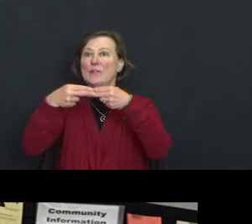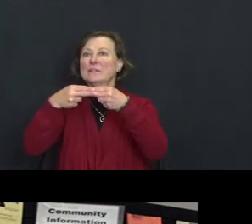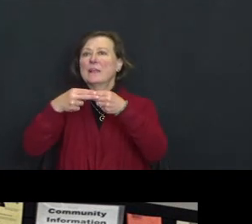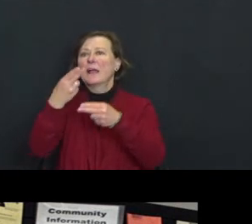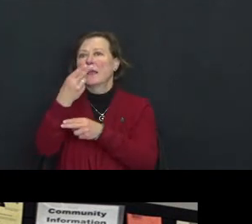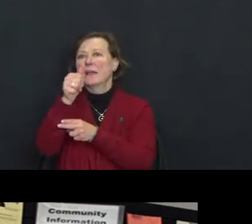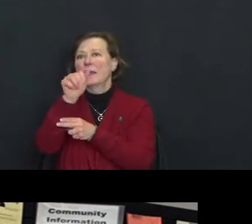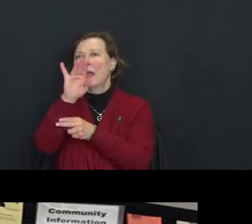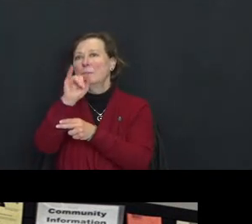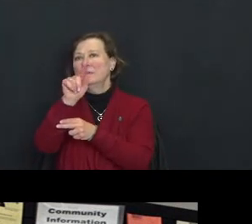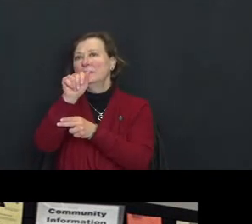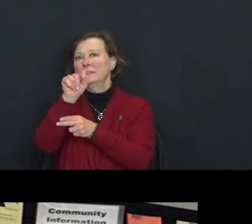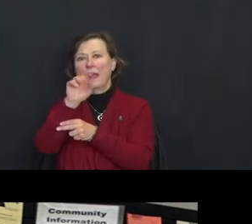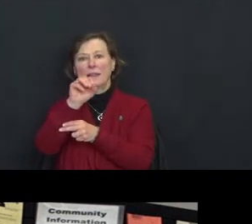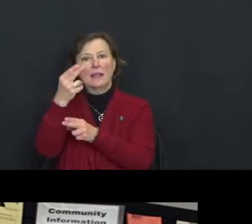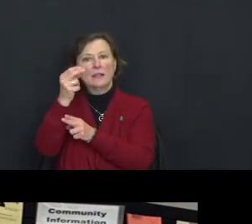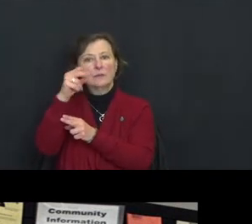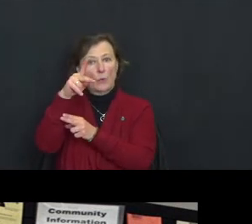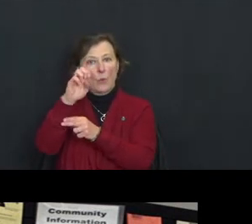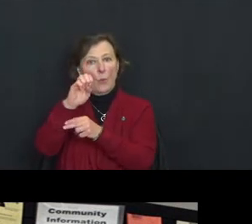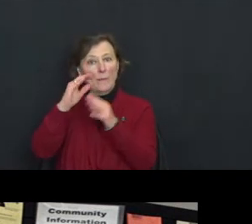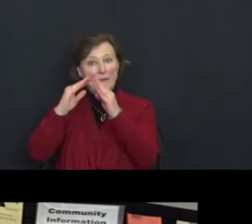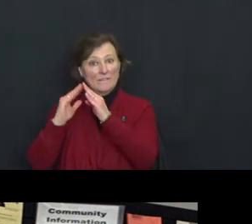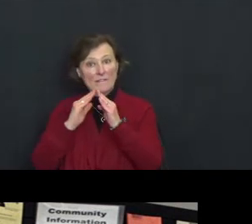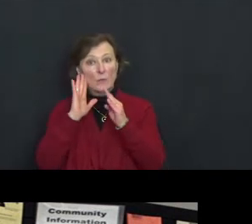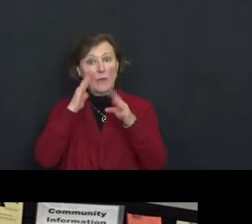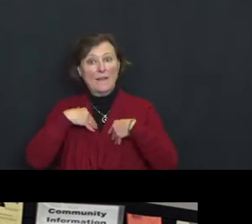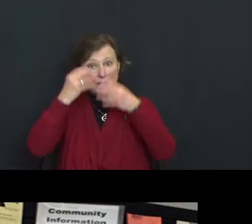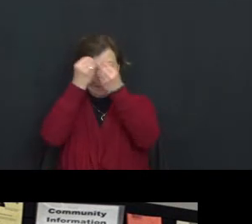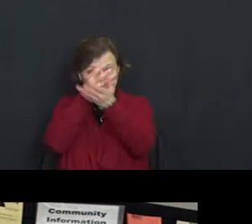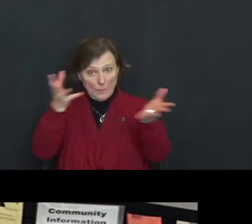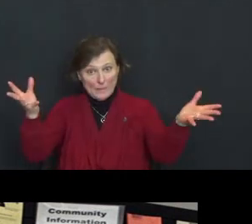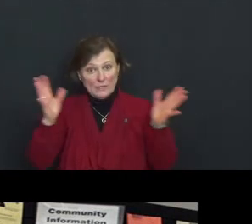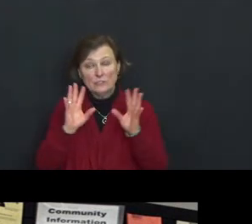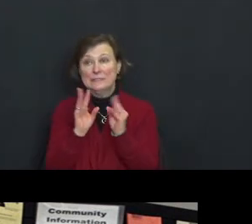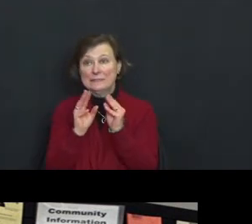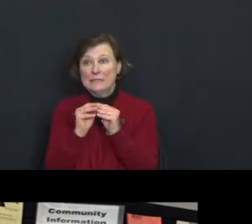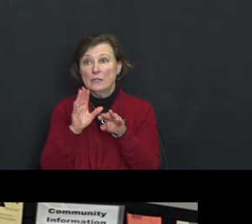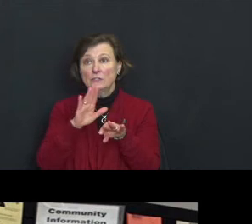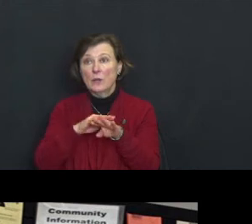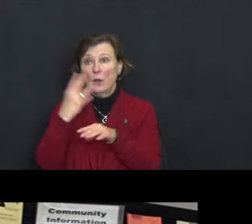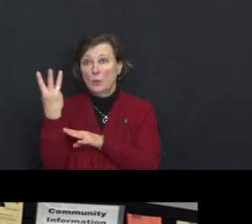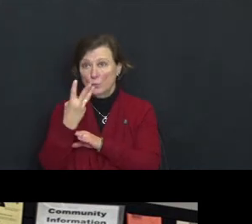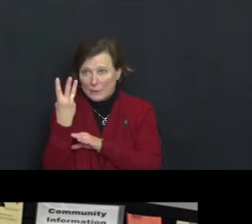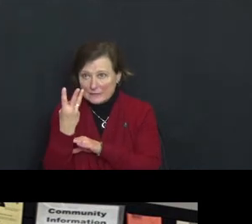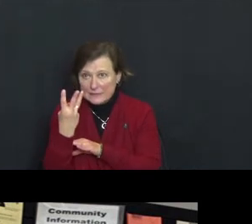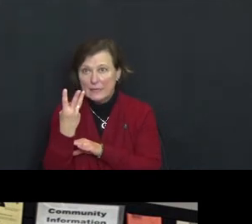The Habitat and Hope Village, they're having an information session on Wednesday at 6 30.